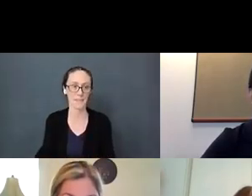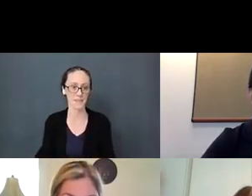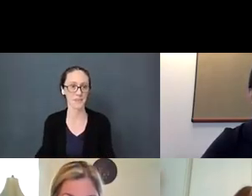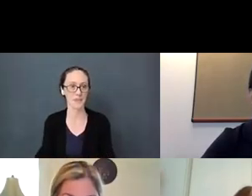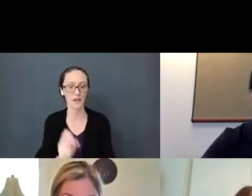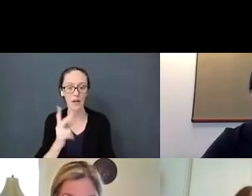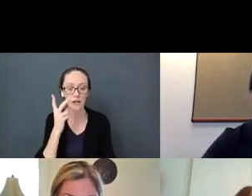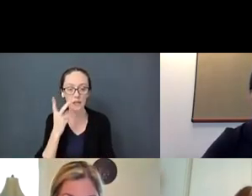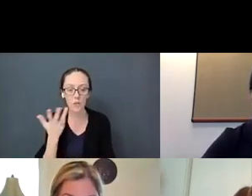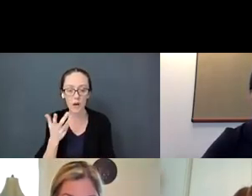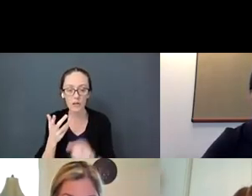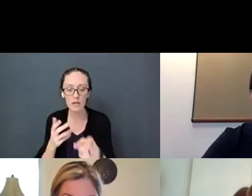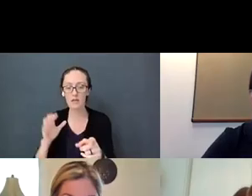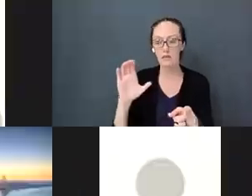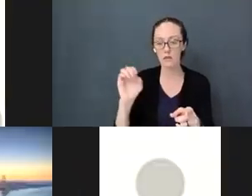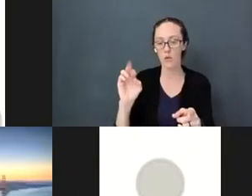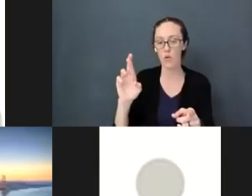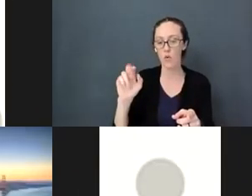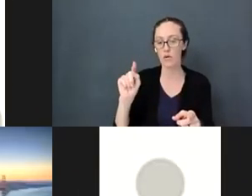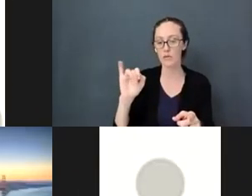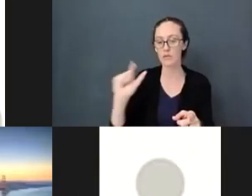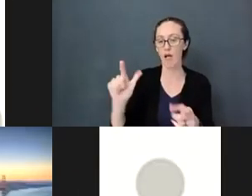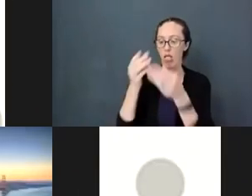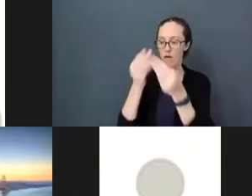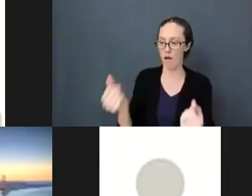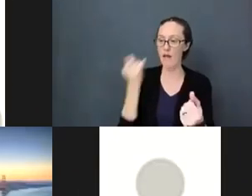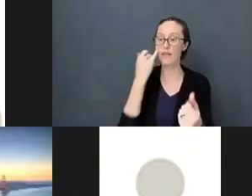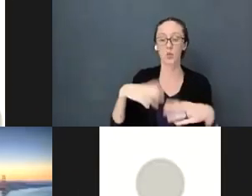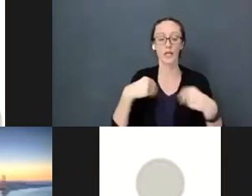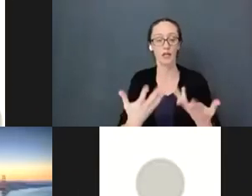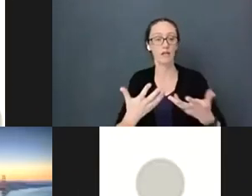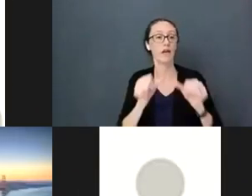Is cortisol a bad break when giving loving and consistent routine and interaction. Cortisol is